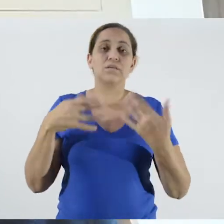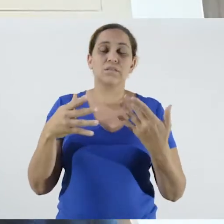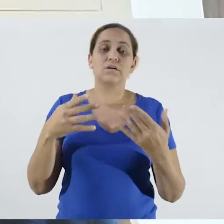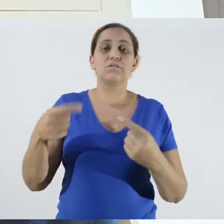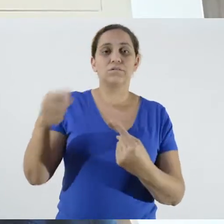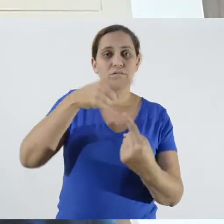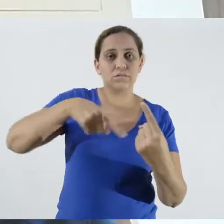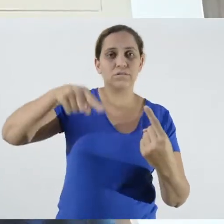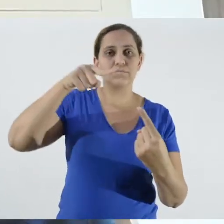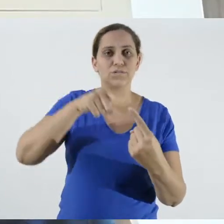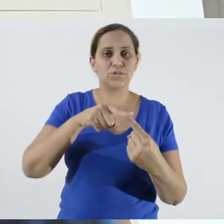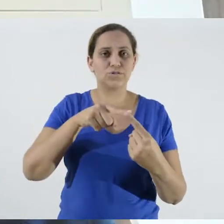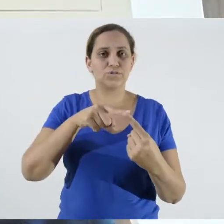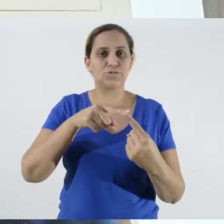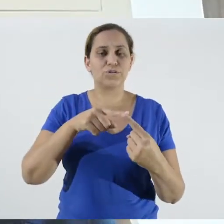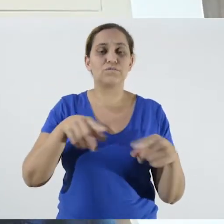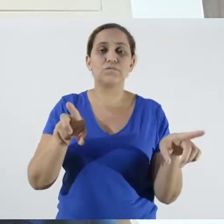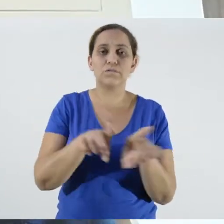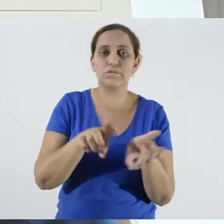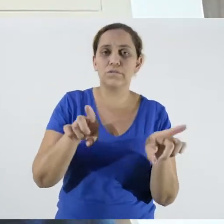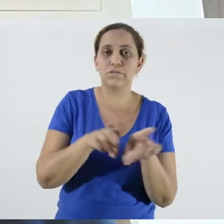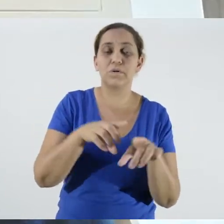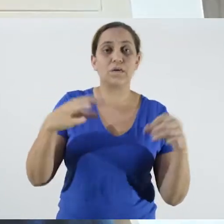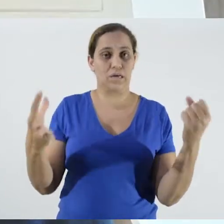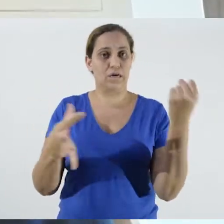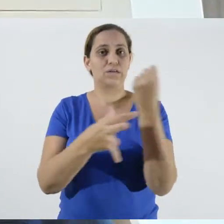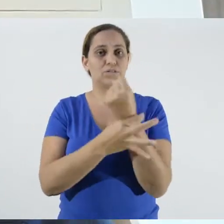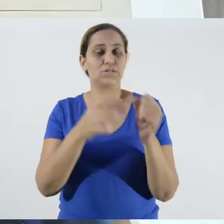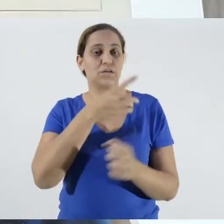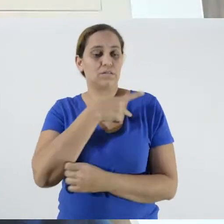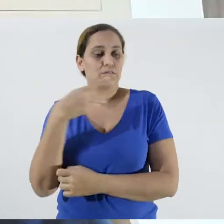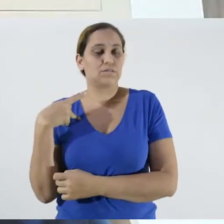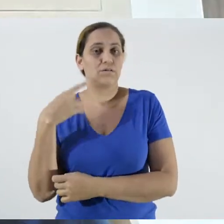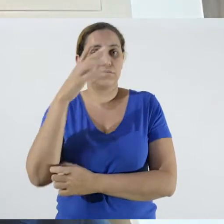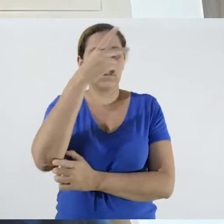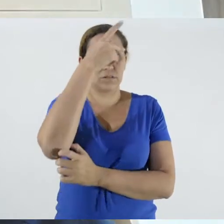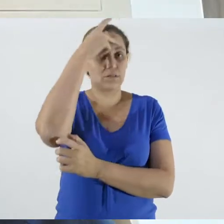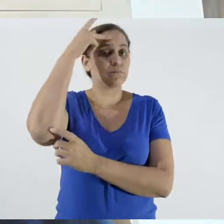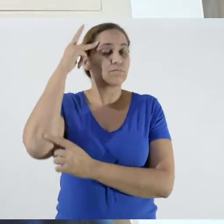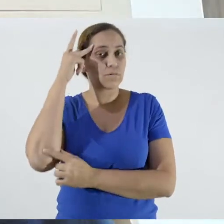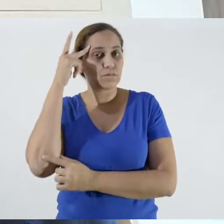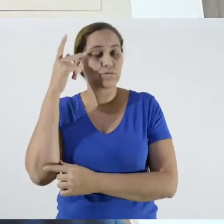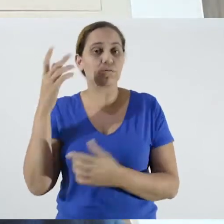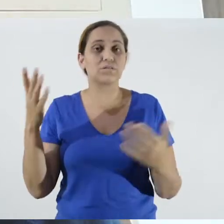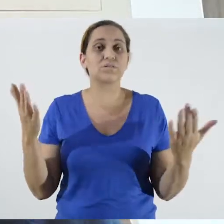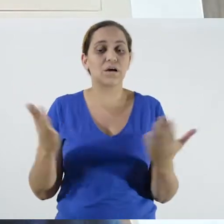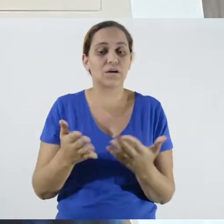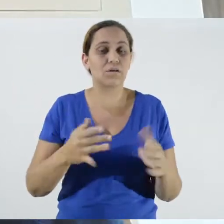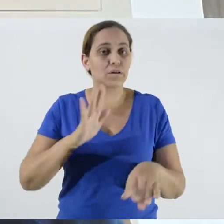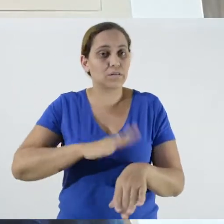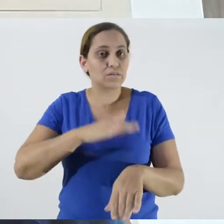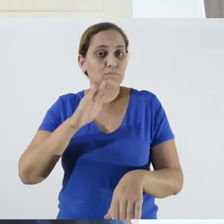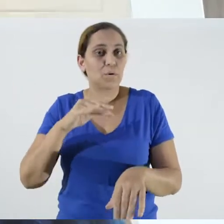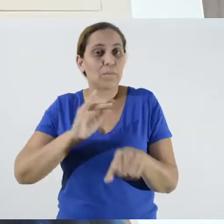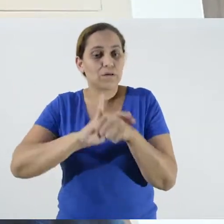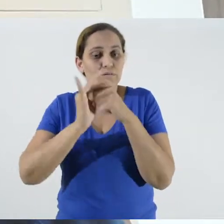that is, to ensure that these people maintain their health at this time.